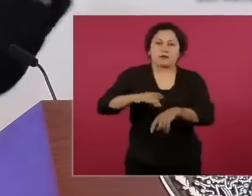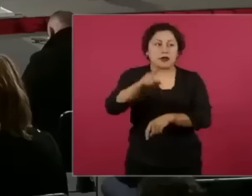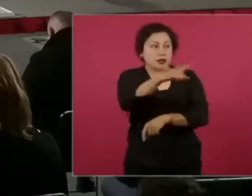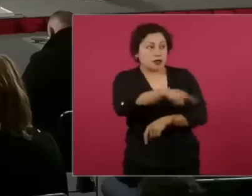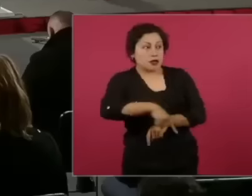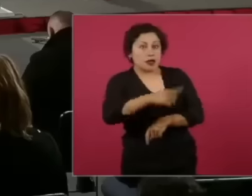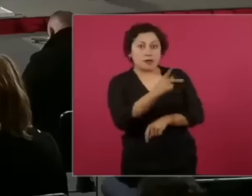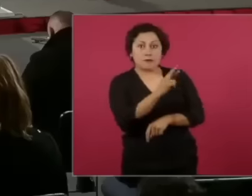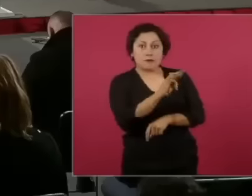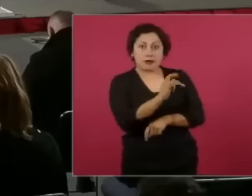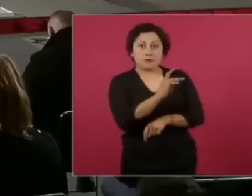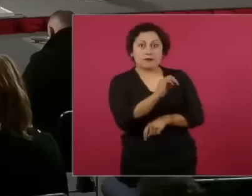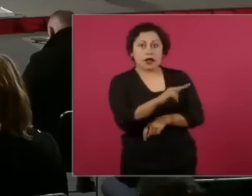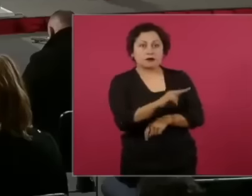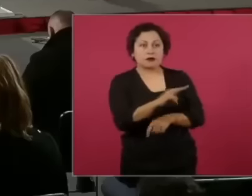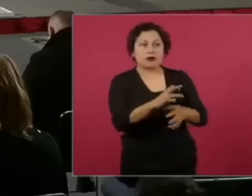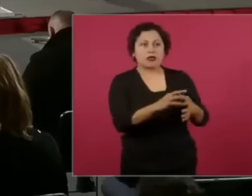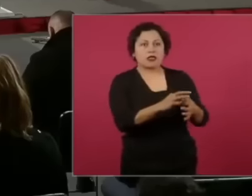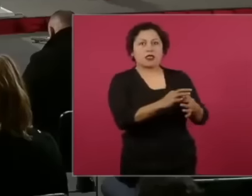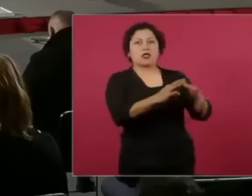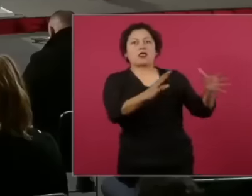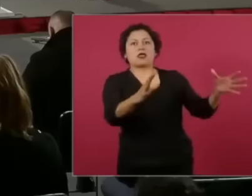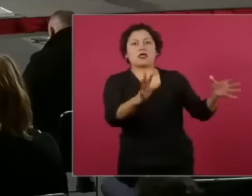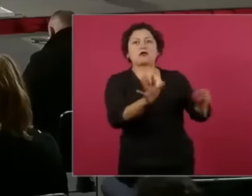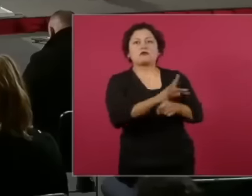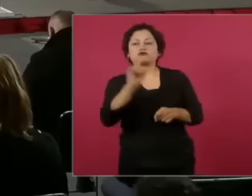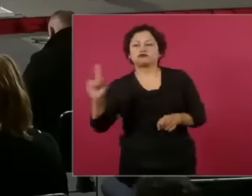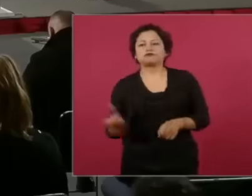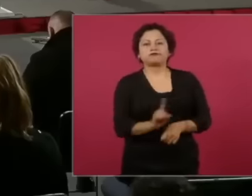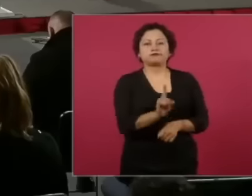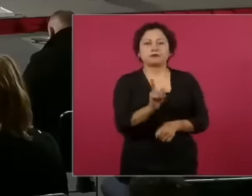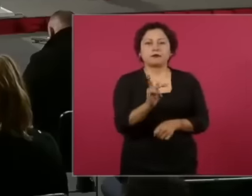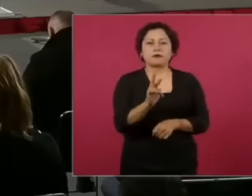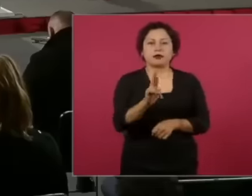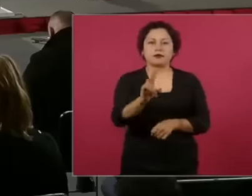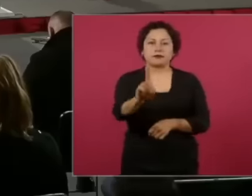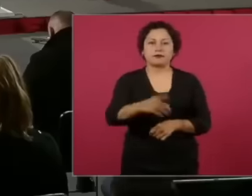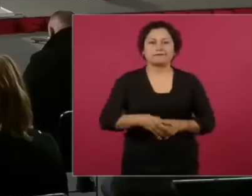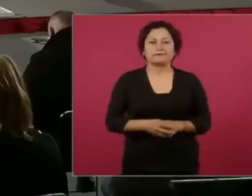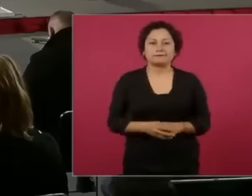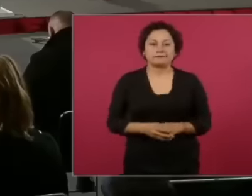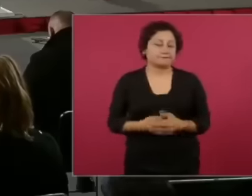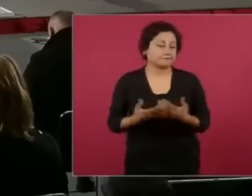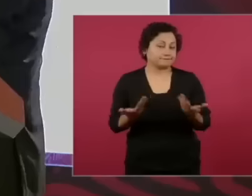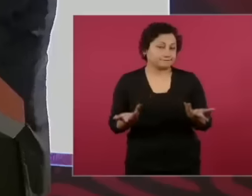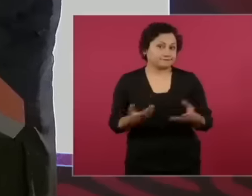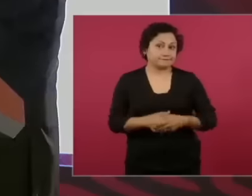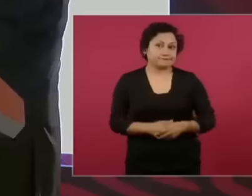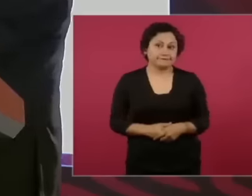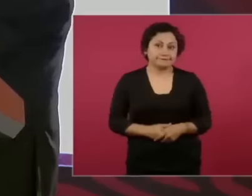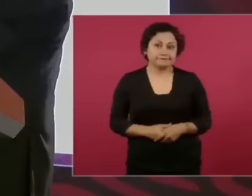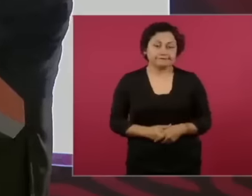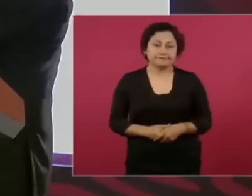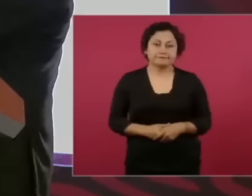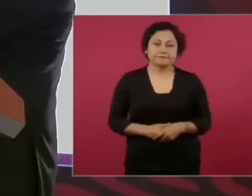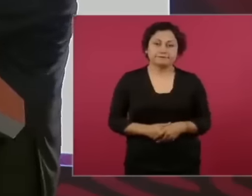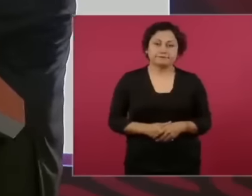bipartisan scheme but it was a strategy of the